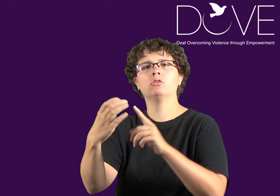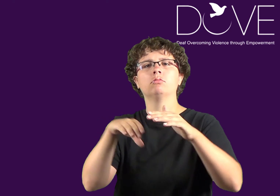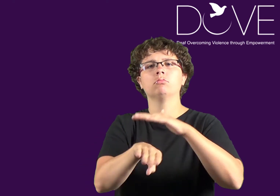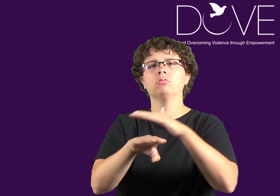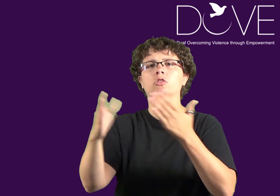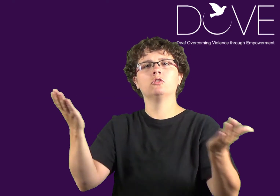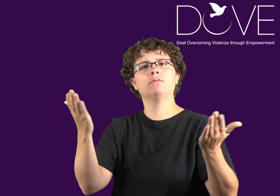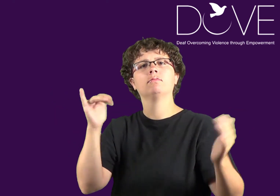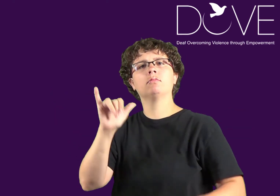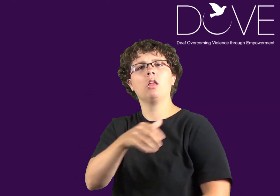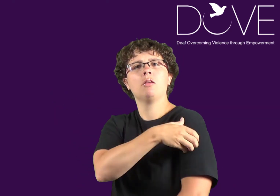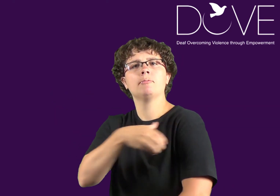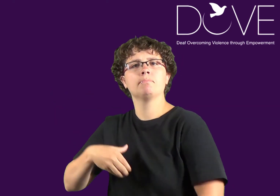offer hope to deaf and hard of hearing individuals who experience abuse.